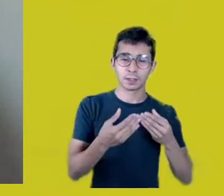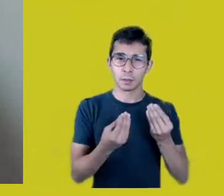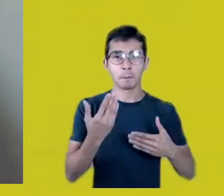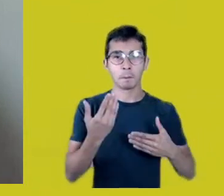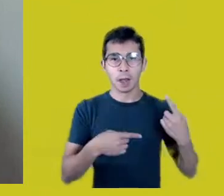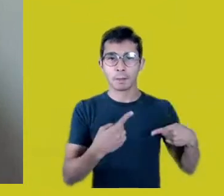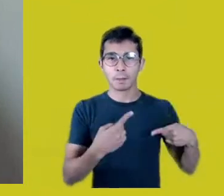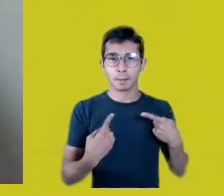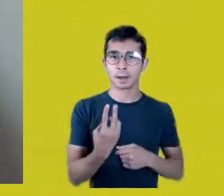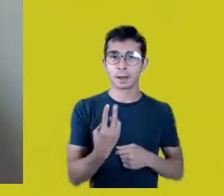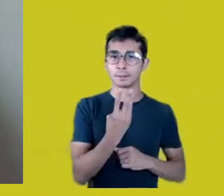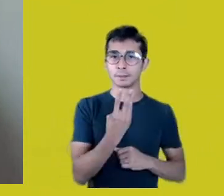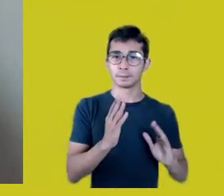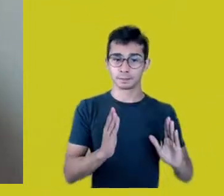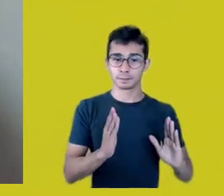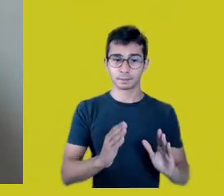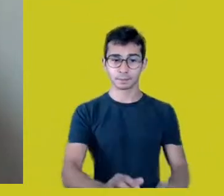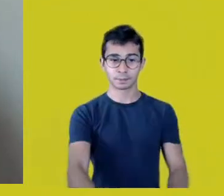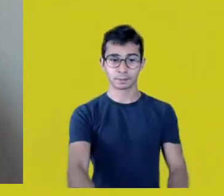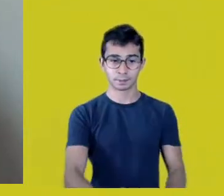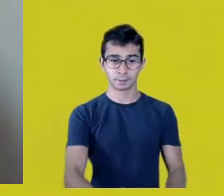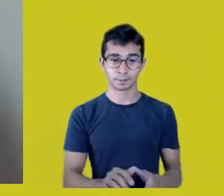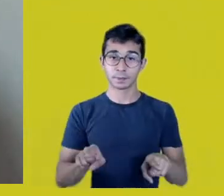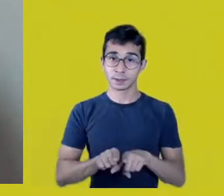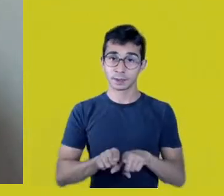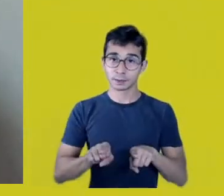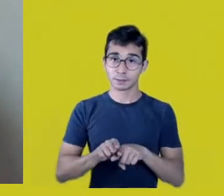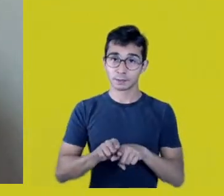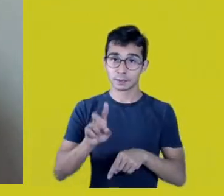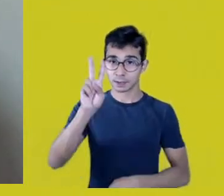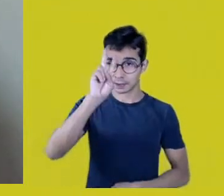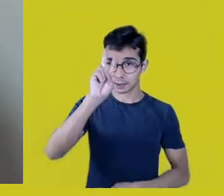We’d also like to remind those who signed up for selection